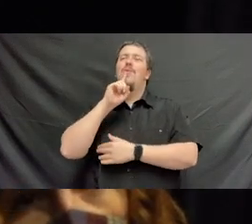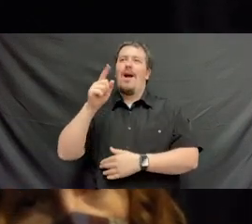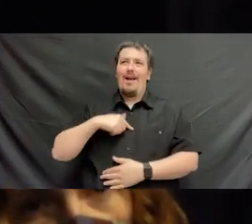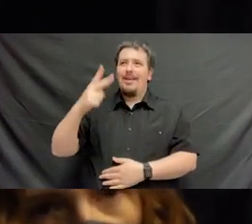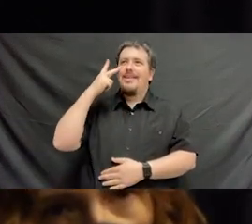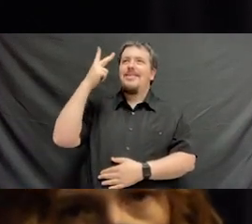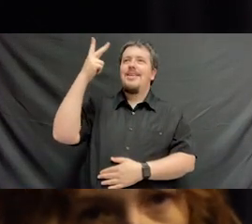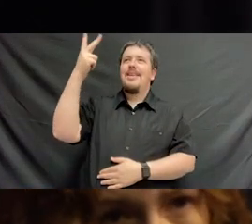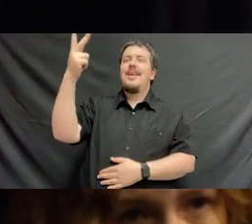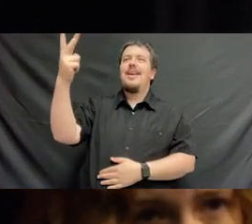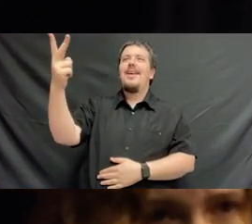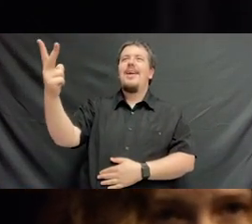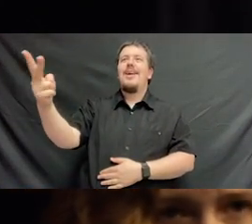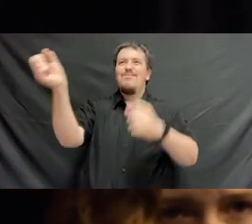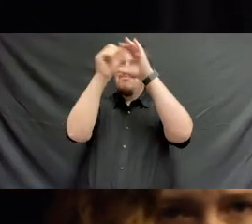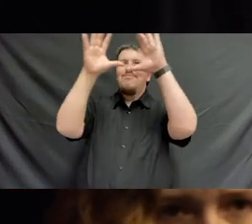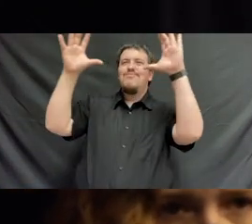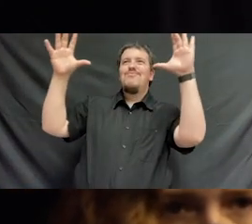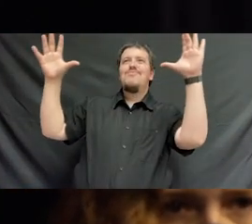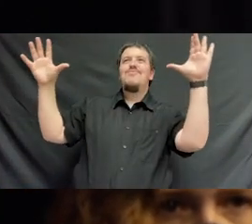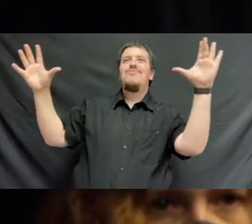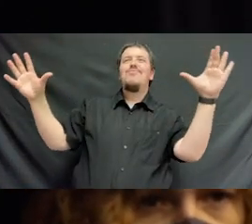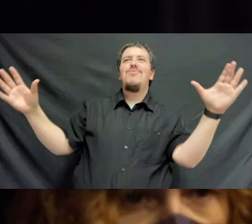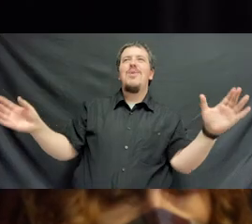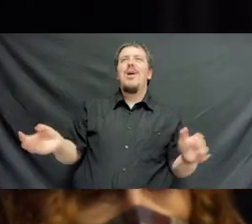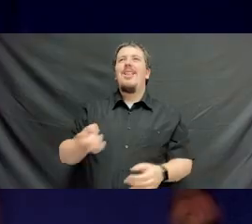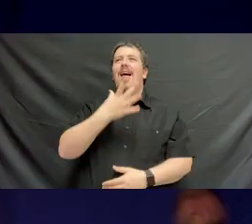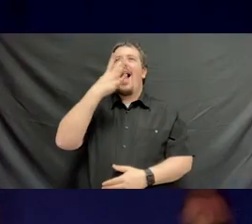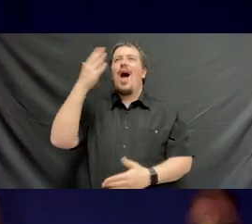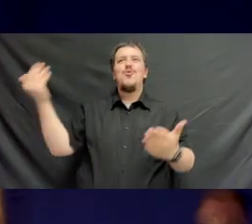I can see in the light of a brand new day